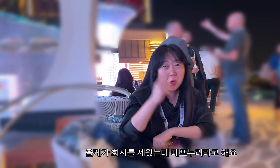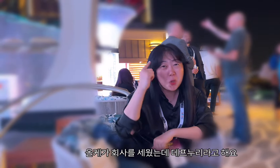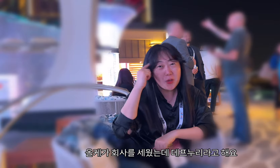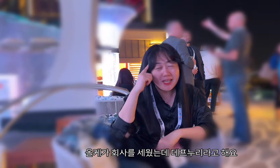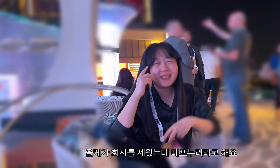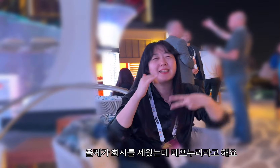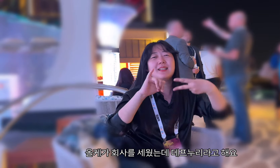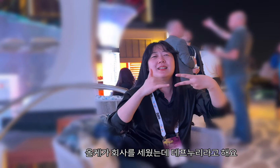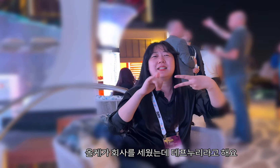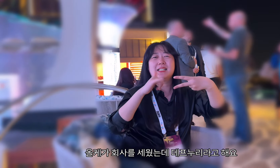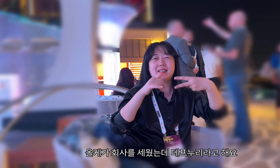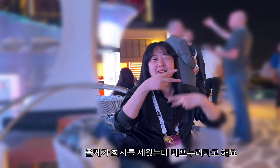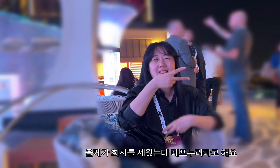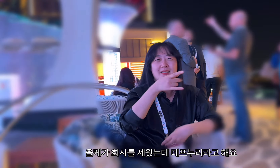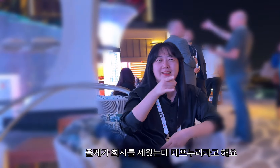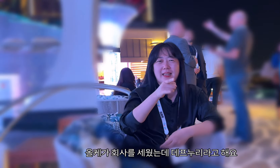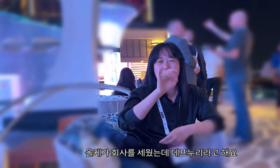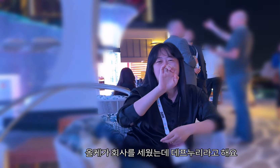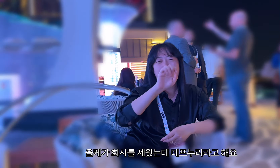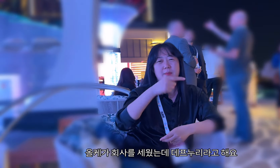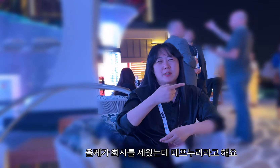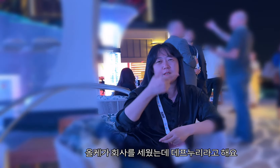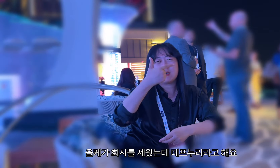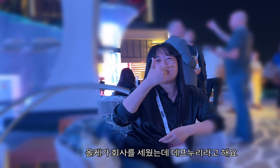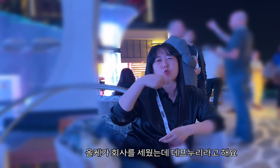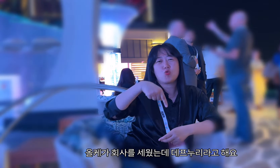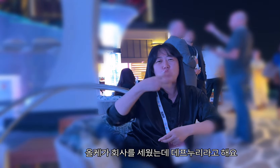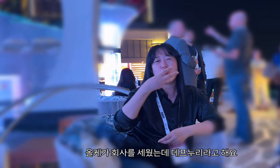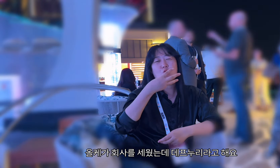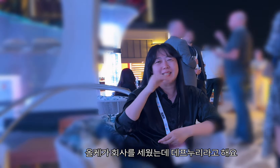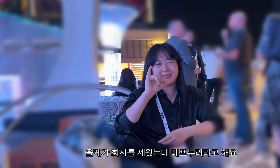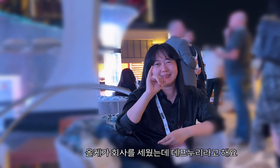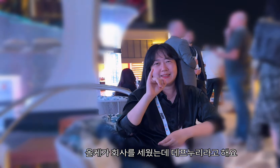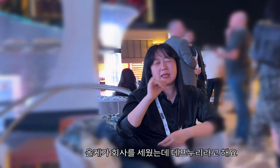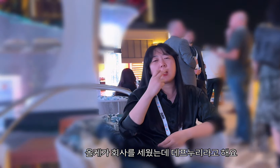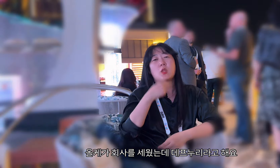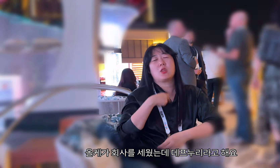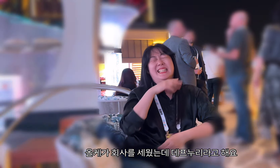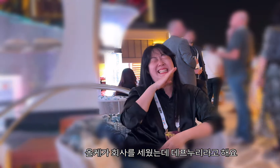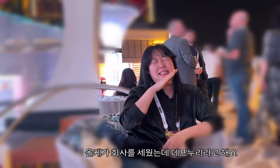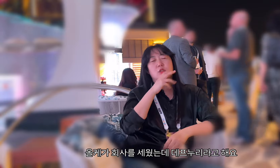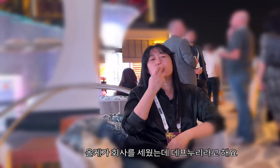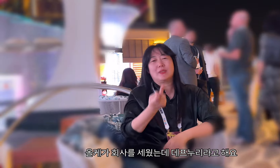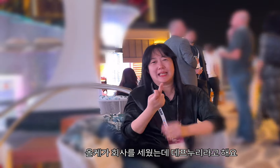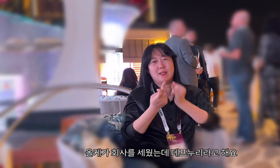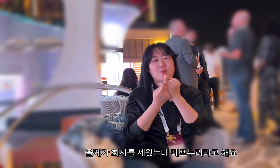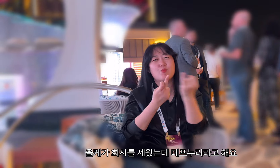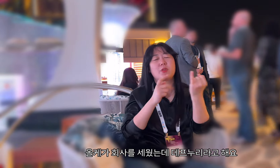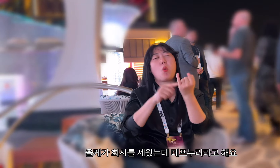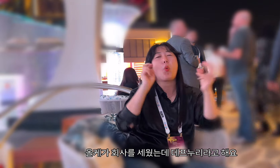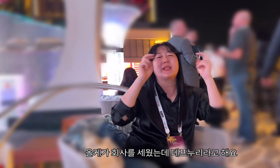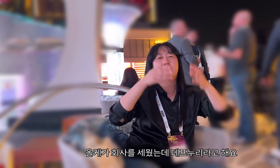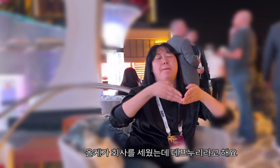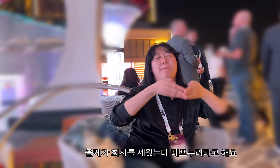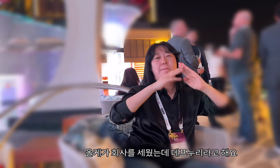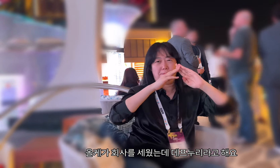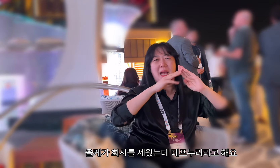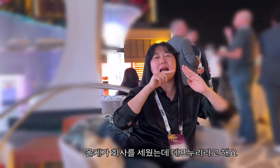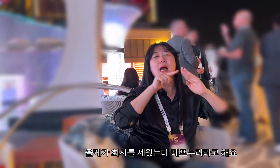My sister-in-law started a company called Deaf Nuri.